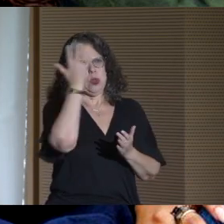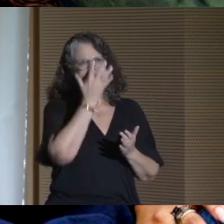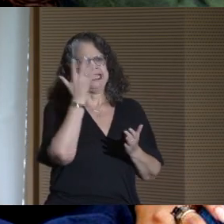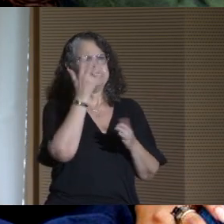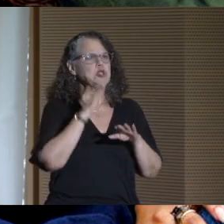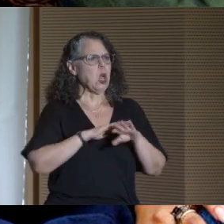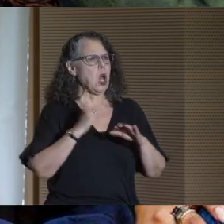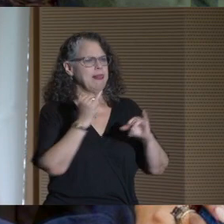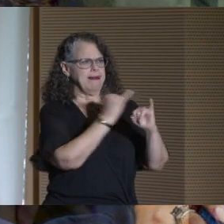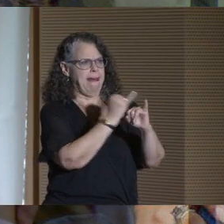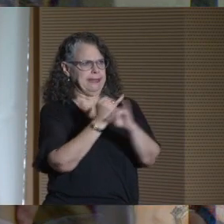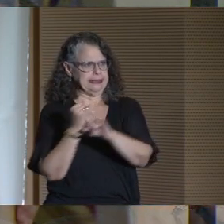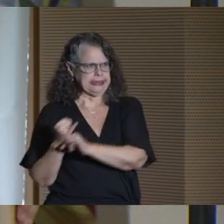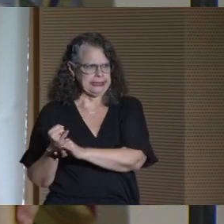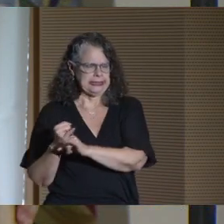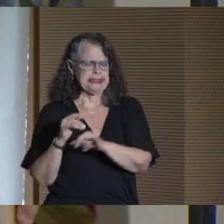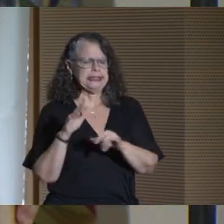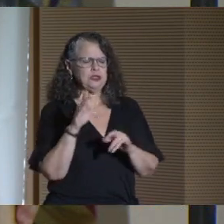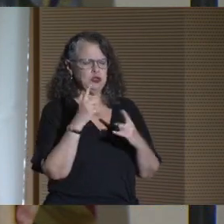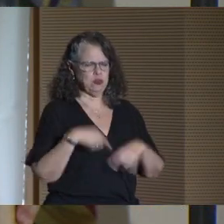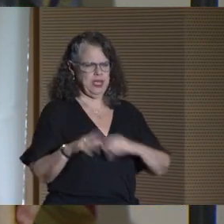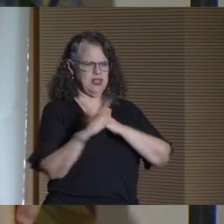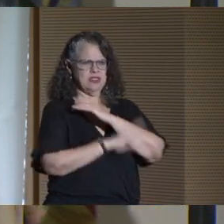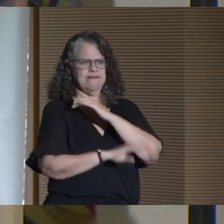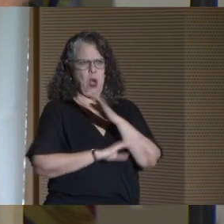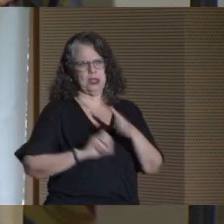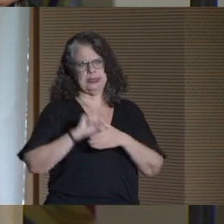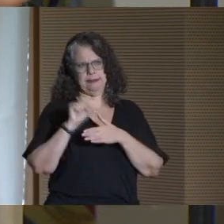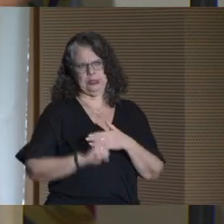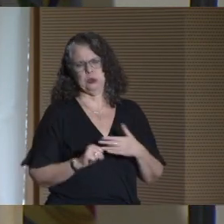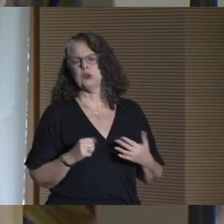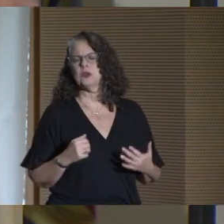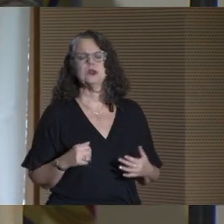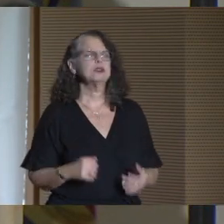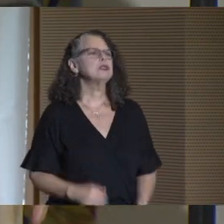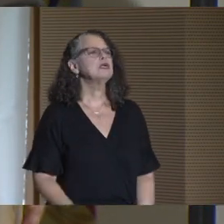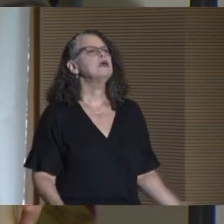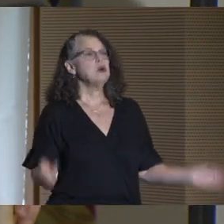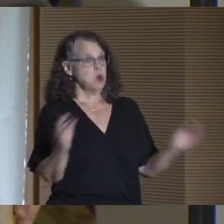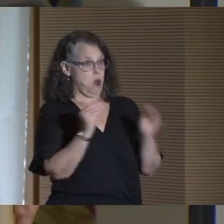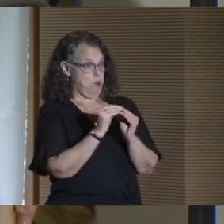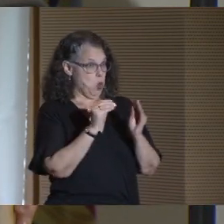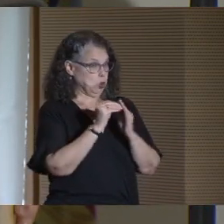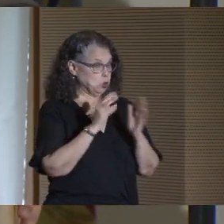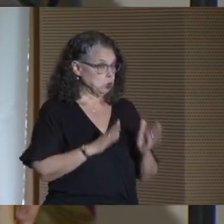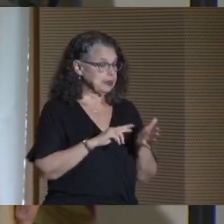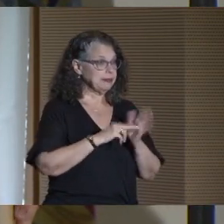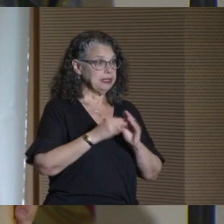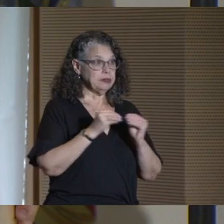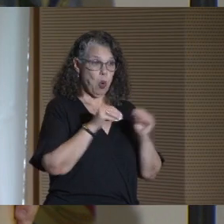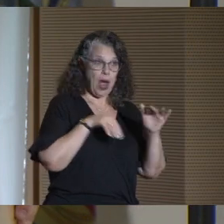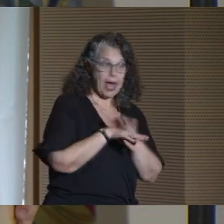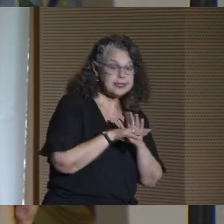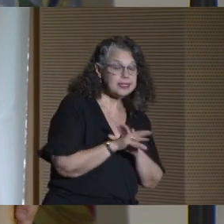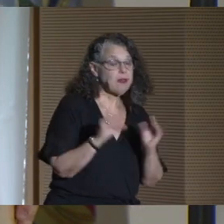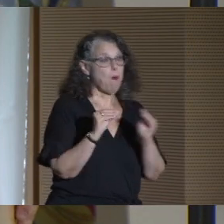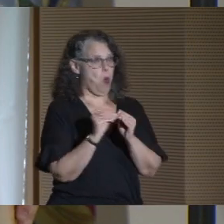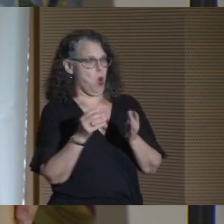on all our campuses in this fall semester. More students means more access and opportunity.